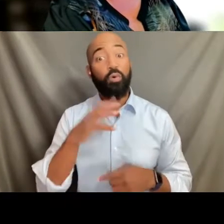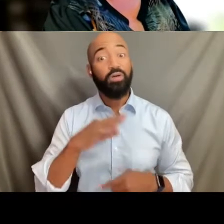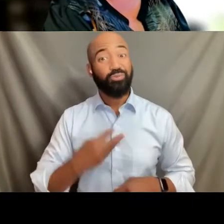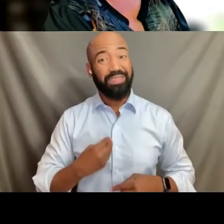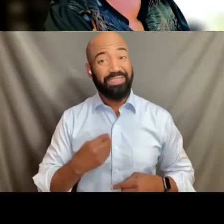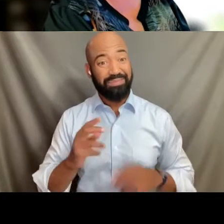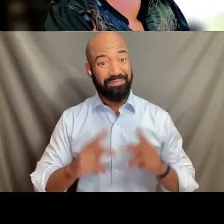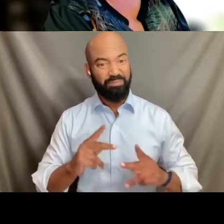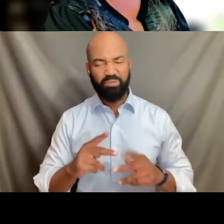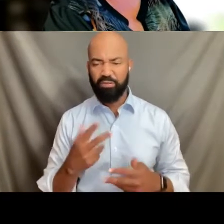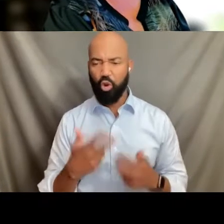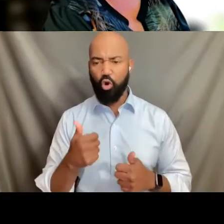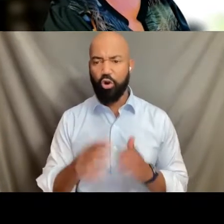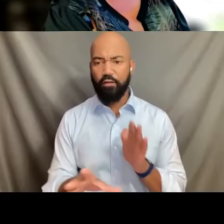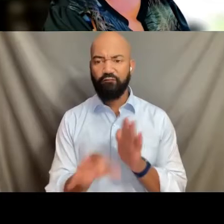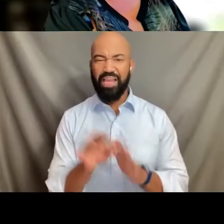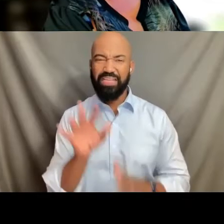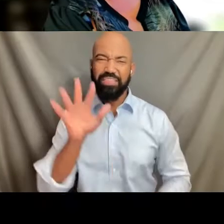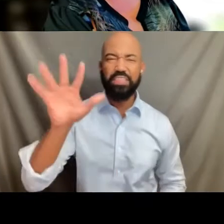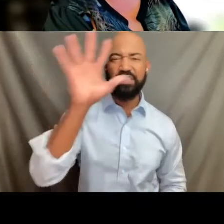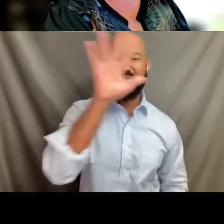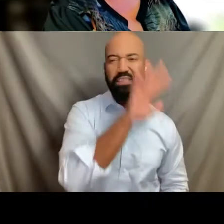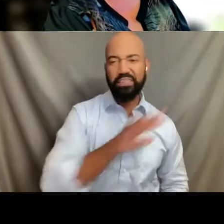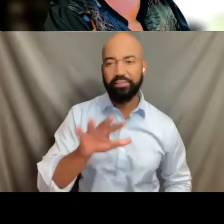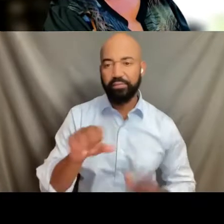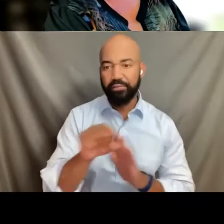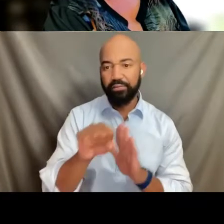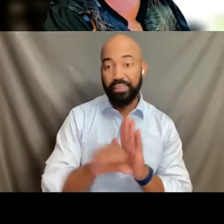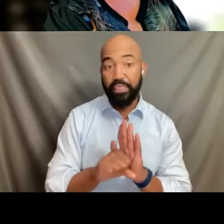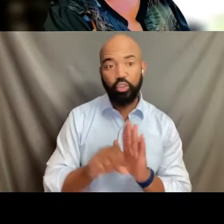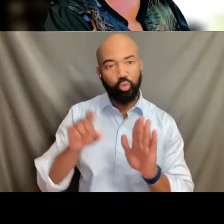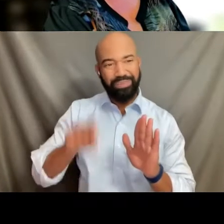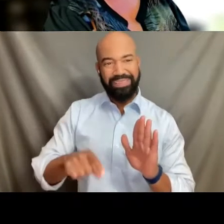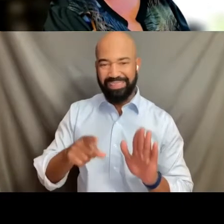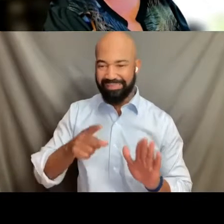So we are counting on these ambassadors to really help stretch our reach.